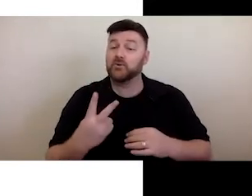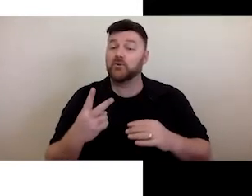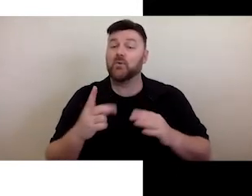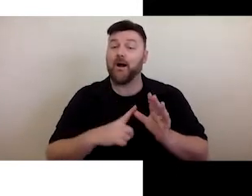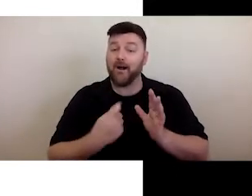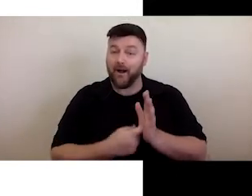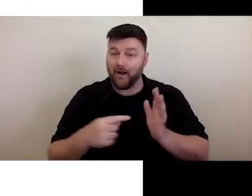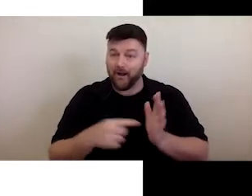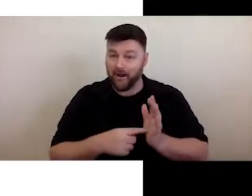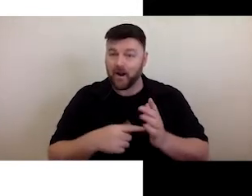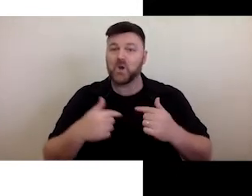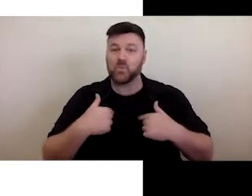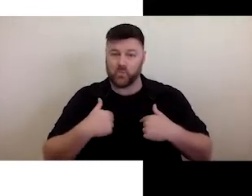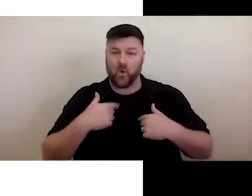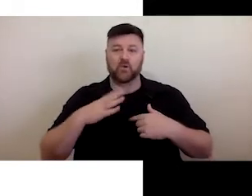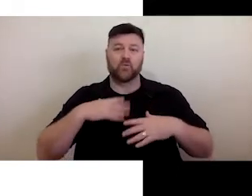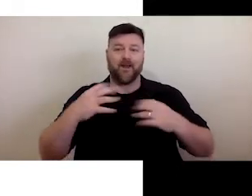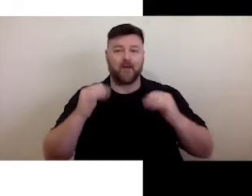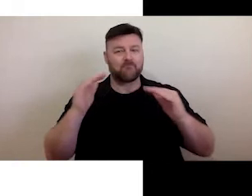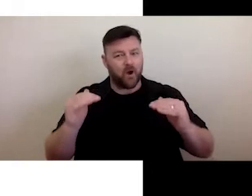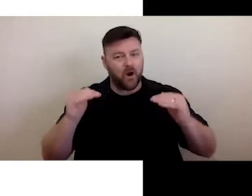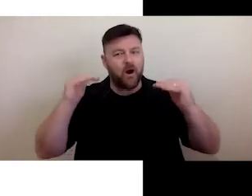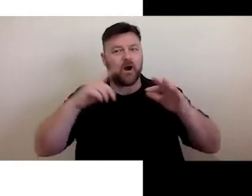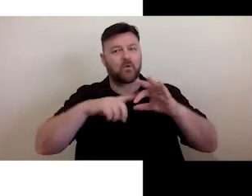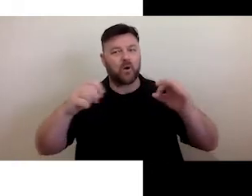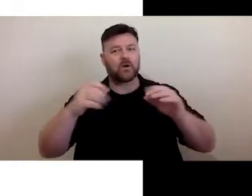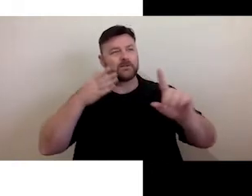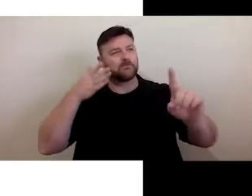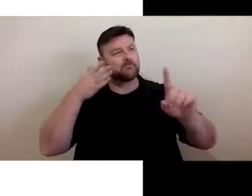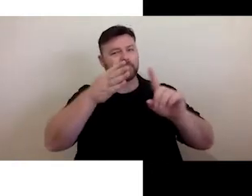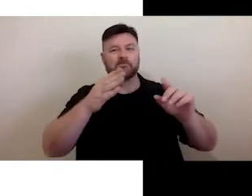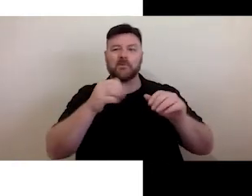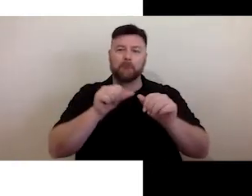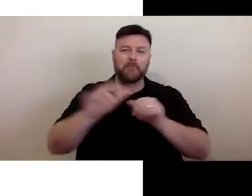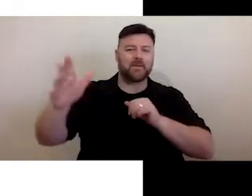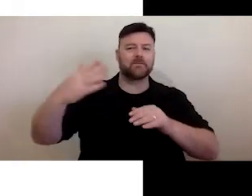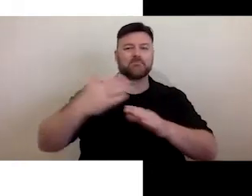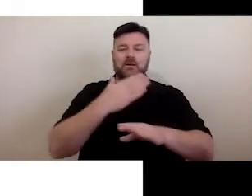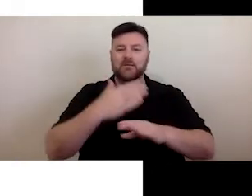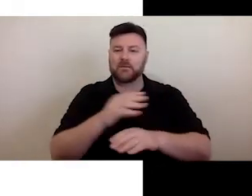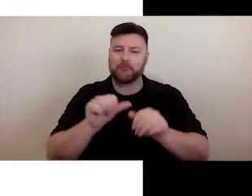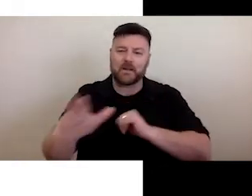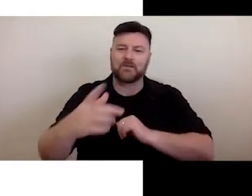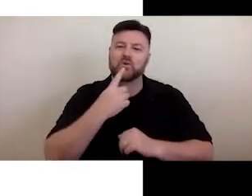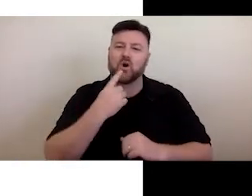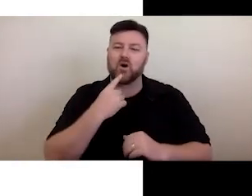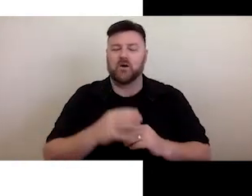media organisation, governance and disability leadership. We are